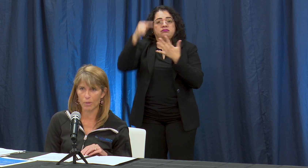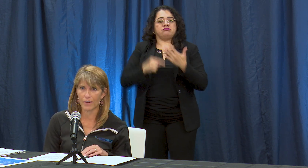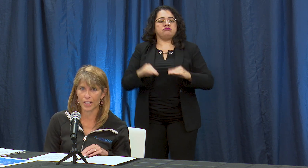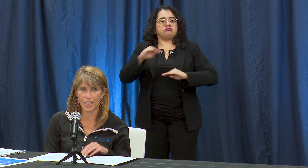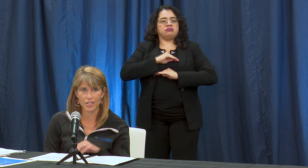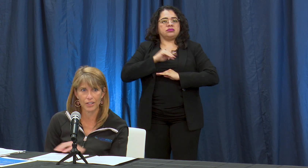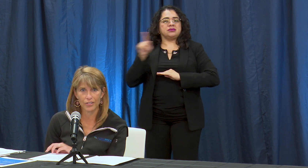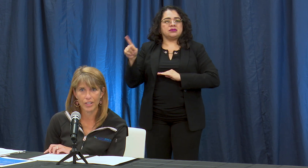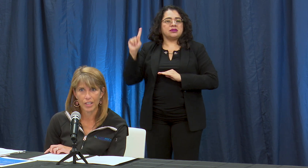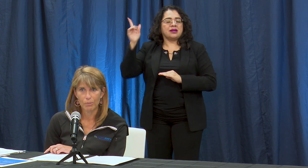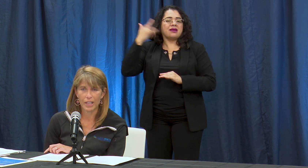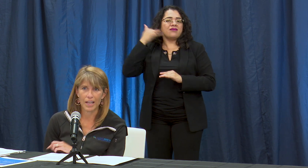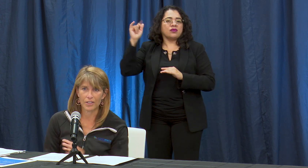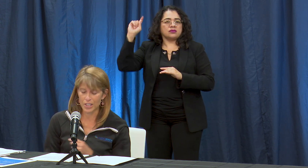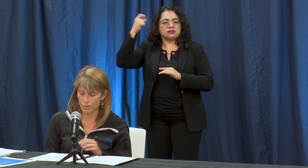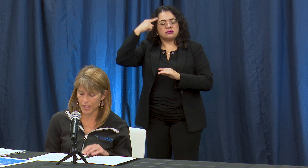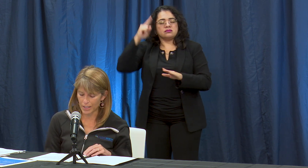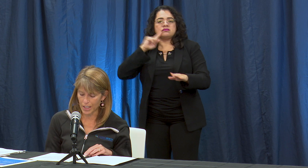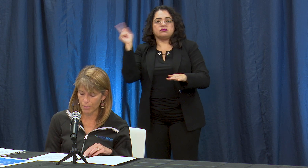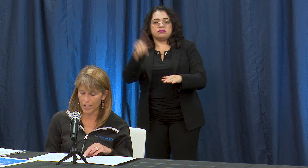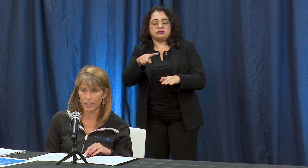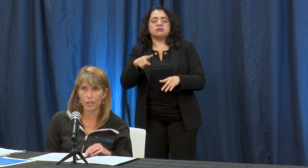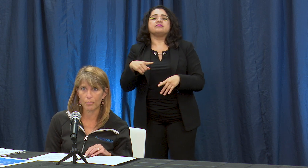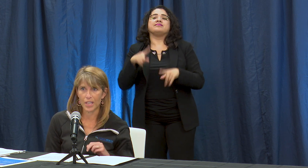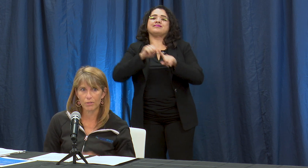modifications but the kinds of things you've been hearing about or curbside